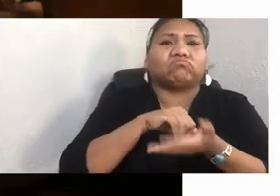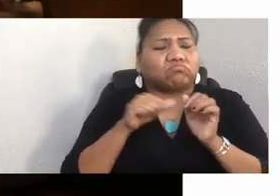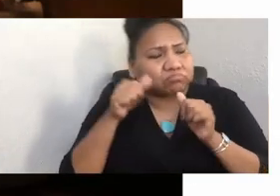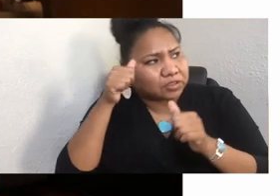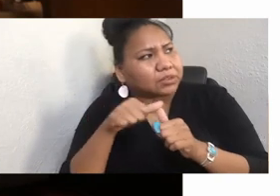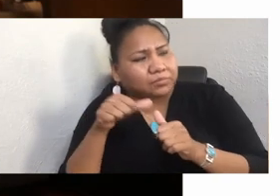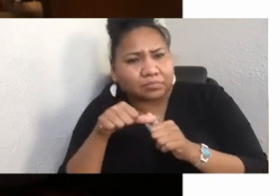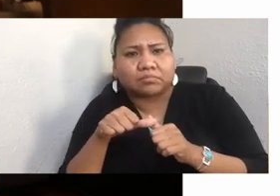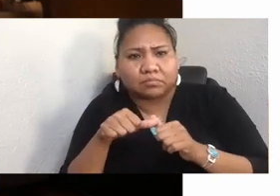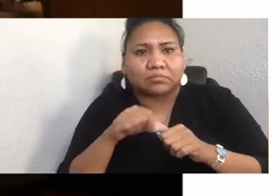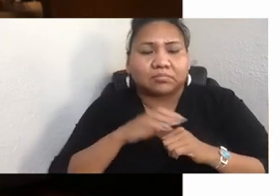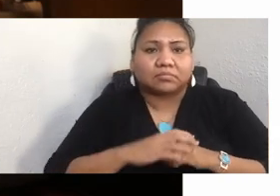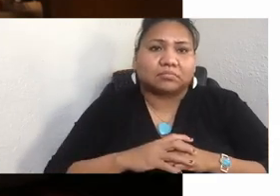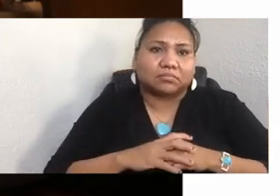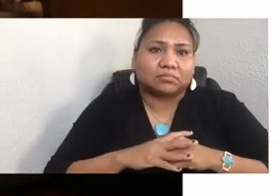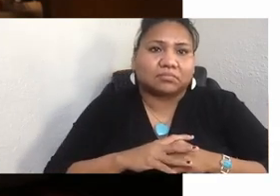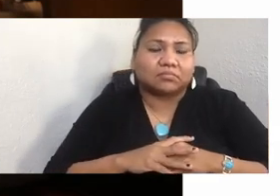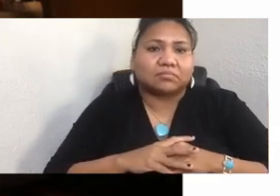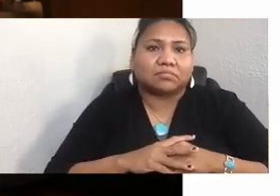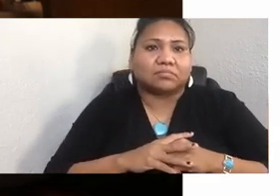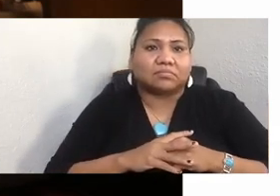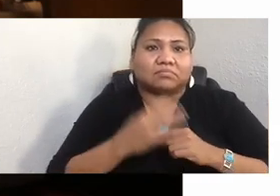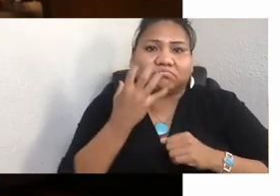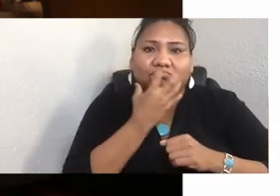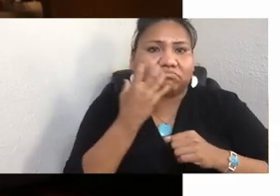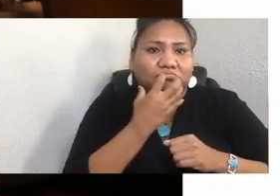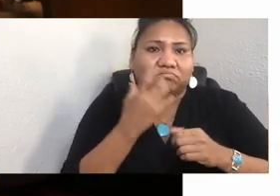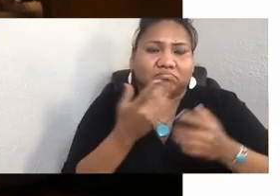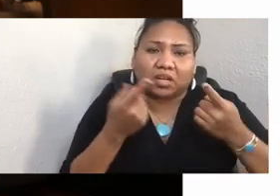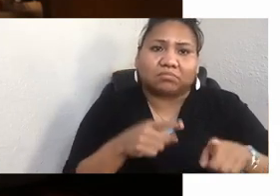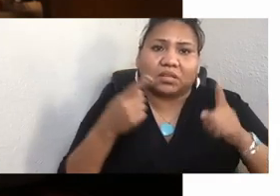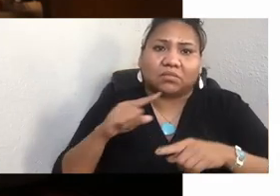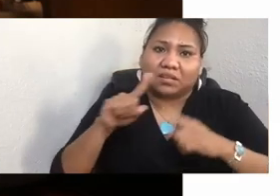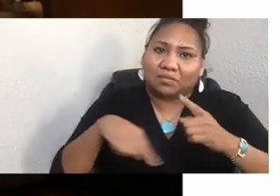Incredible things happen when we start being who we fully are.